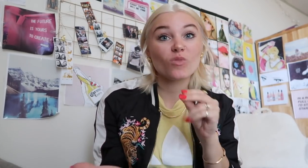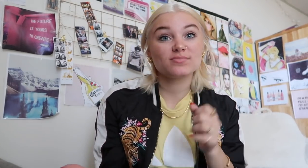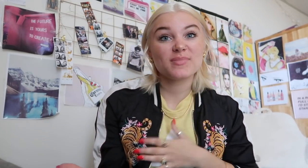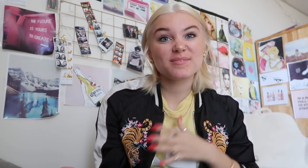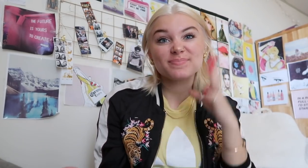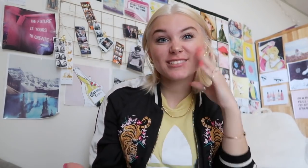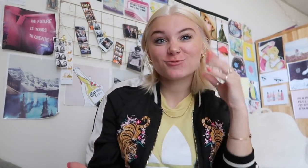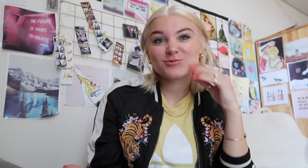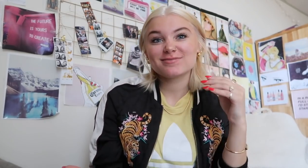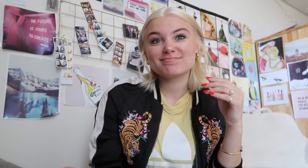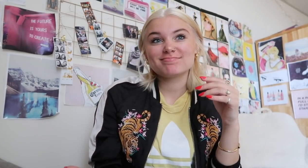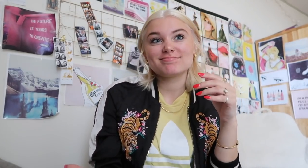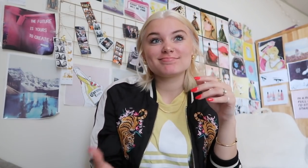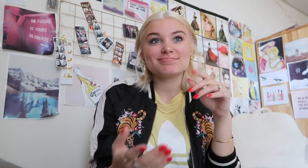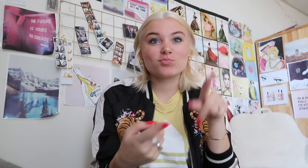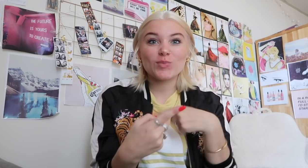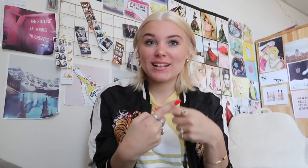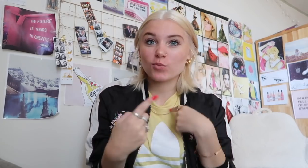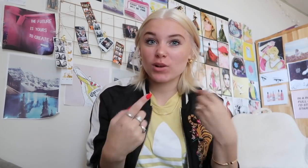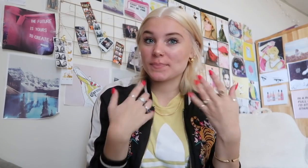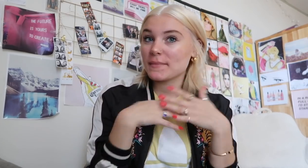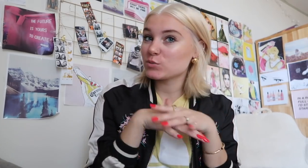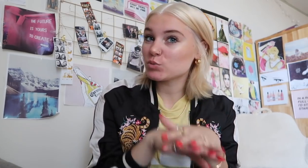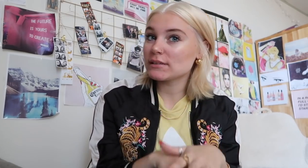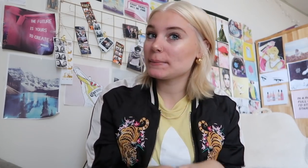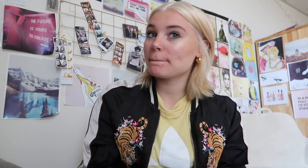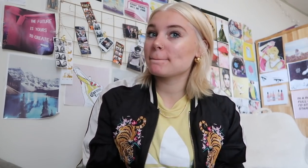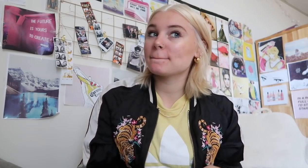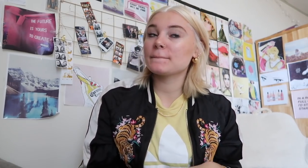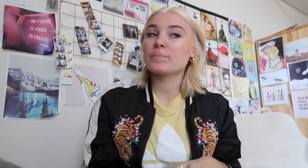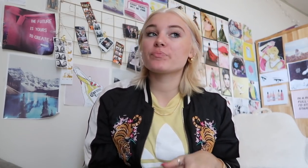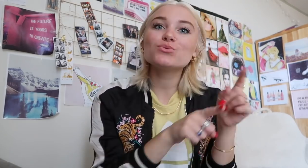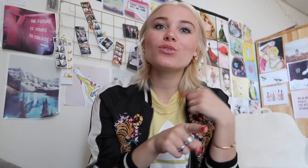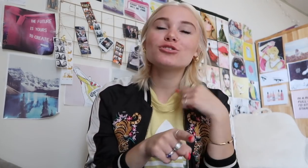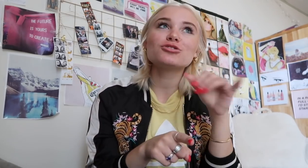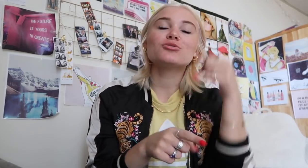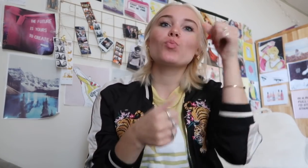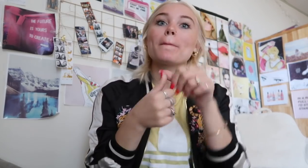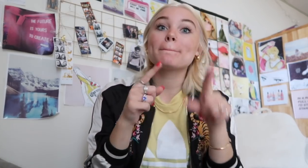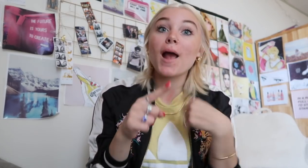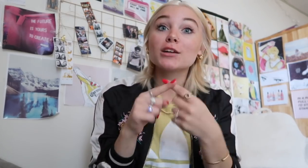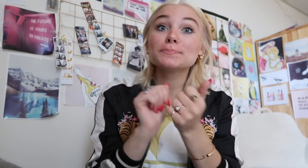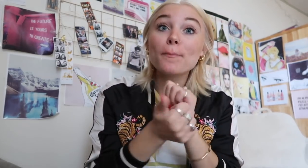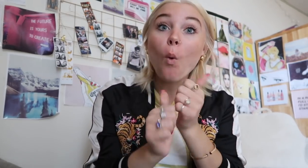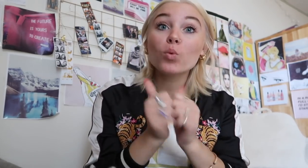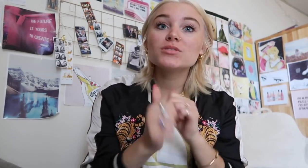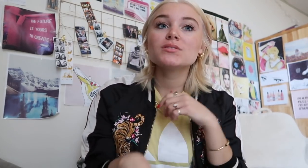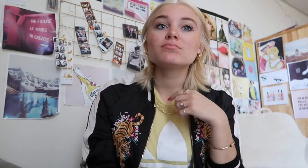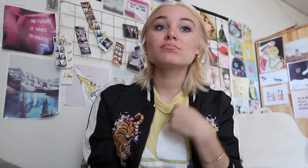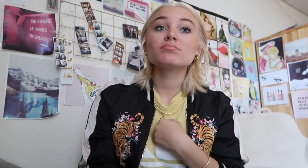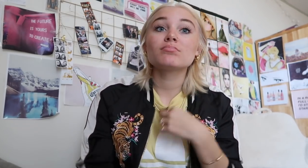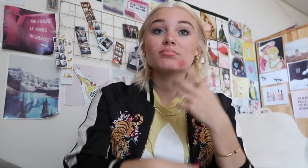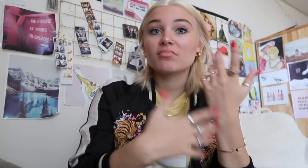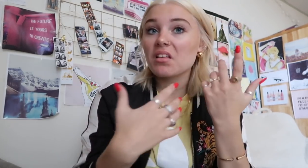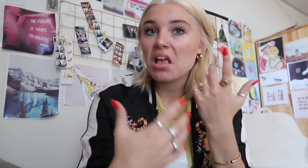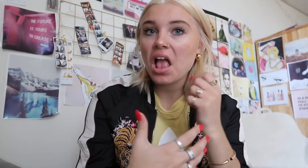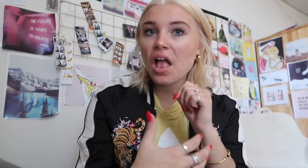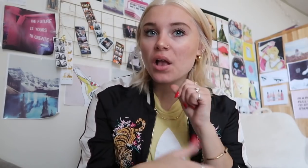yeah well that was my experience when I went to mainstream school oh yeah I just remember something and I would like to mention it about sports